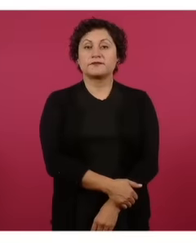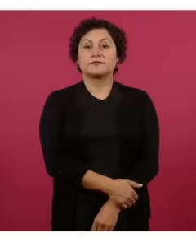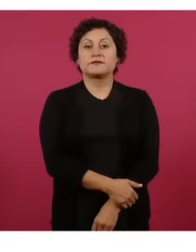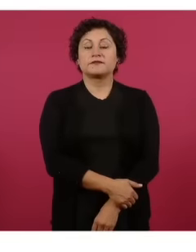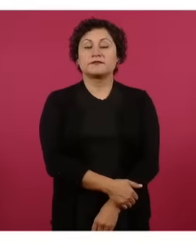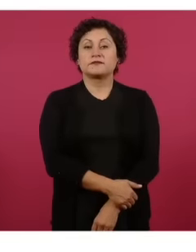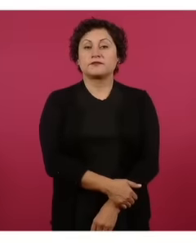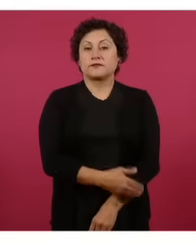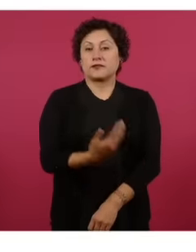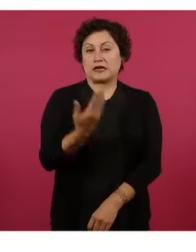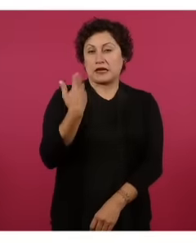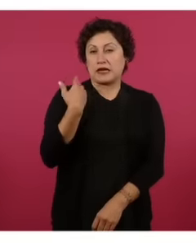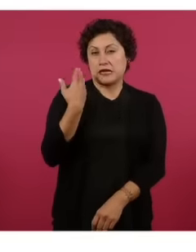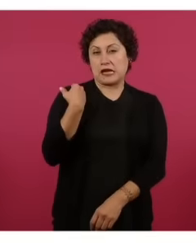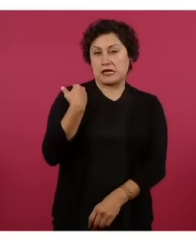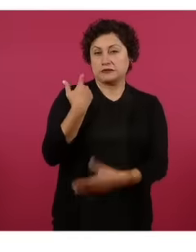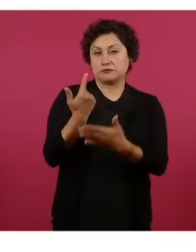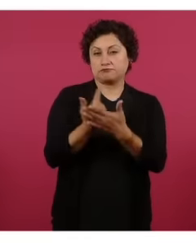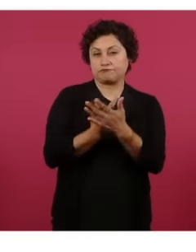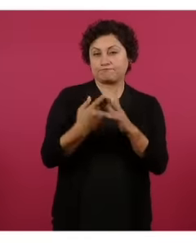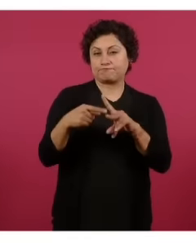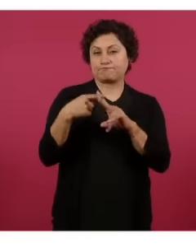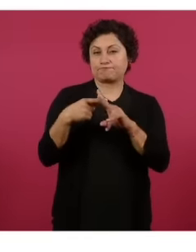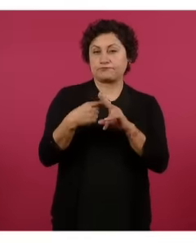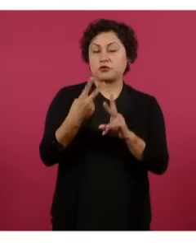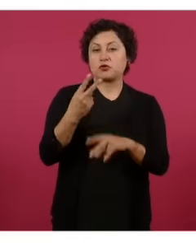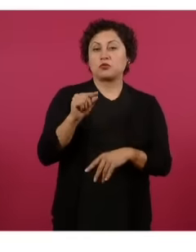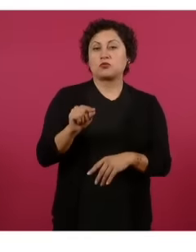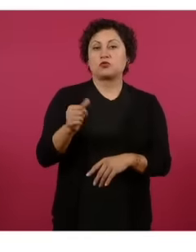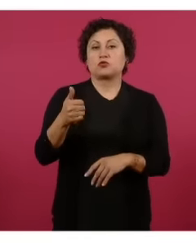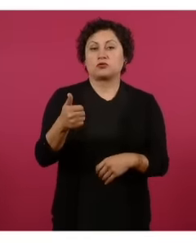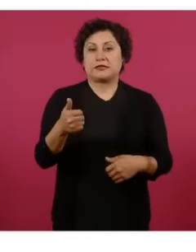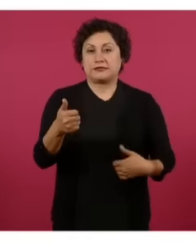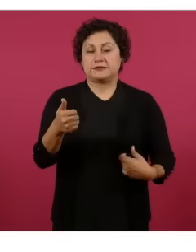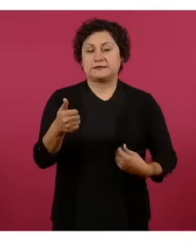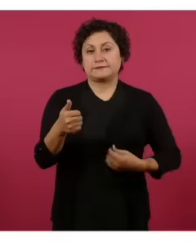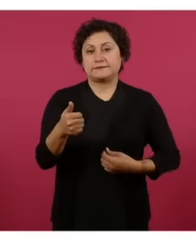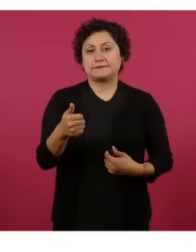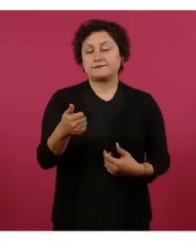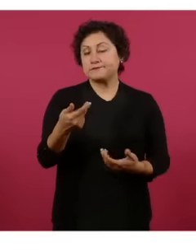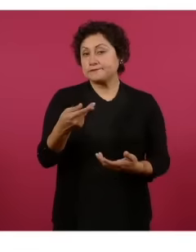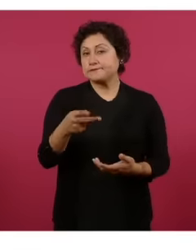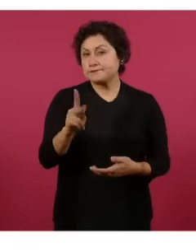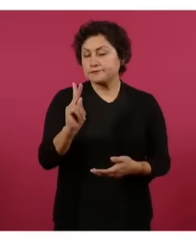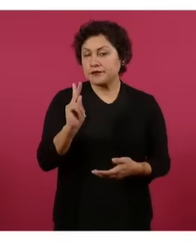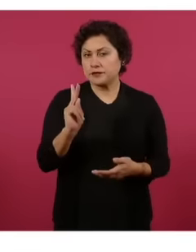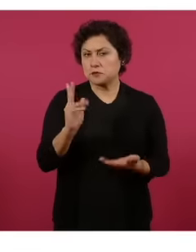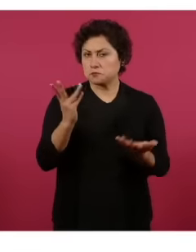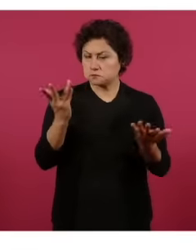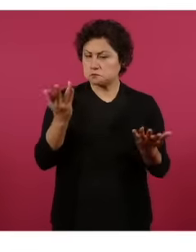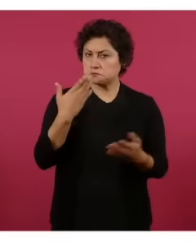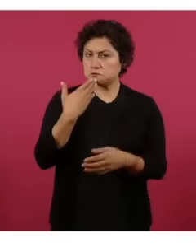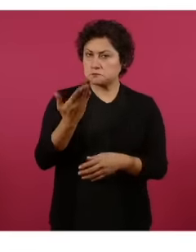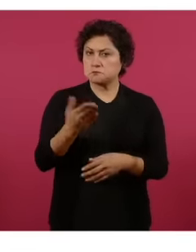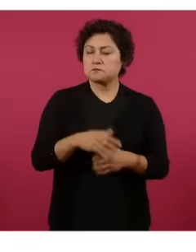2.6 but anyway of all